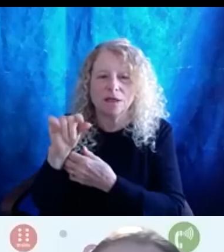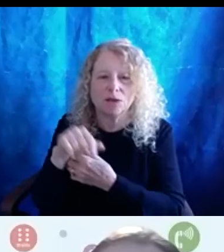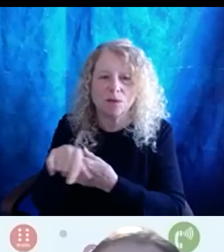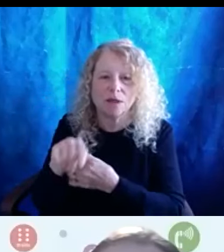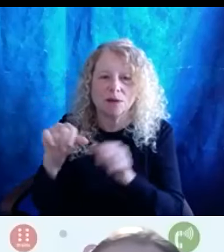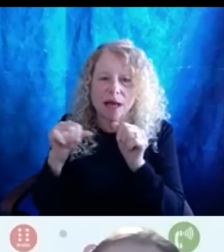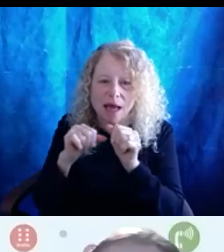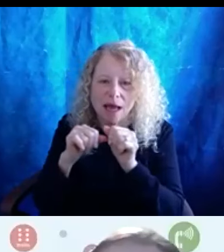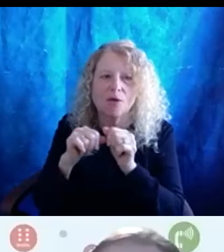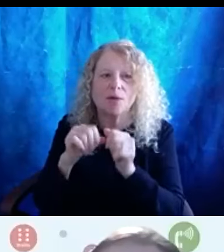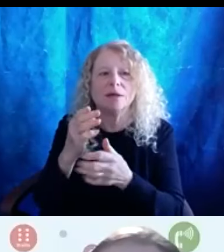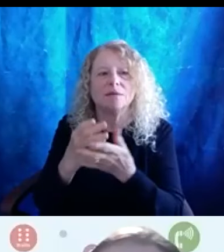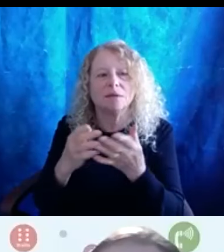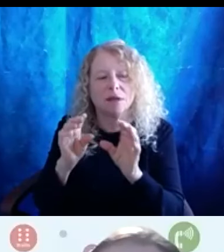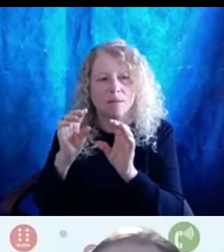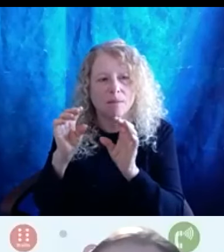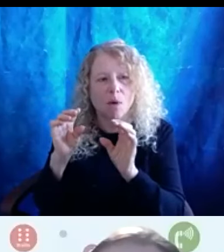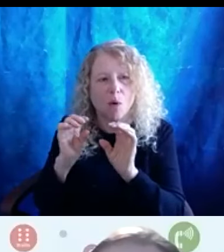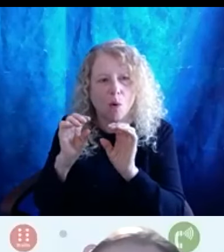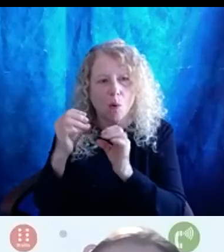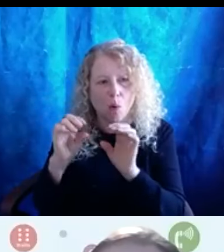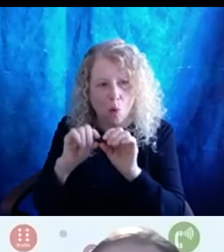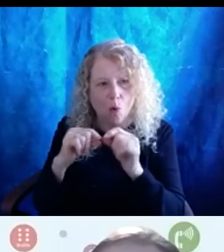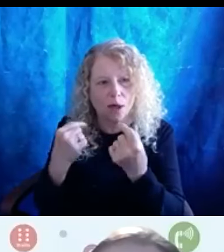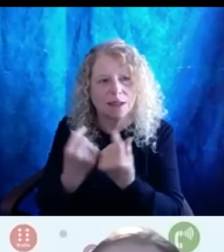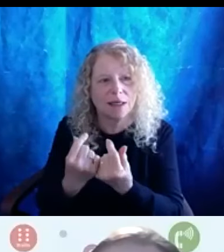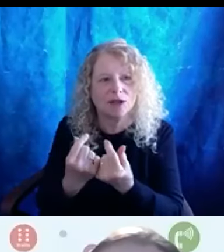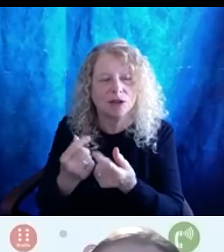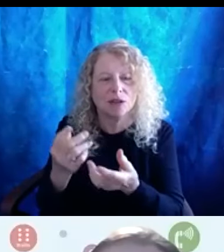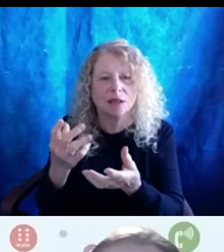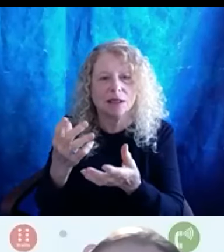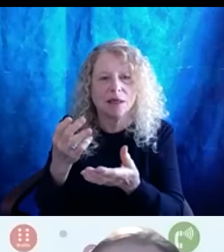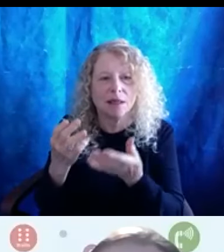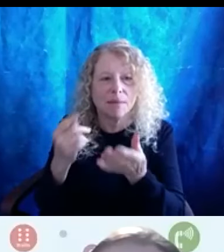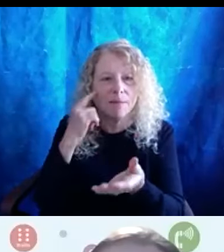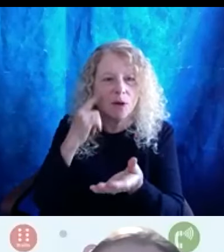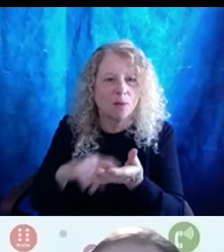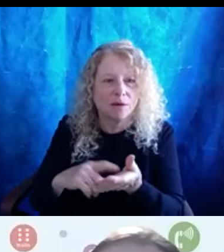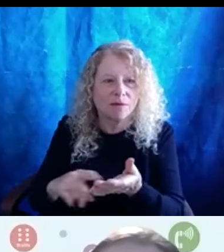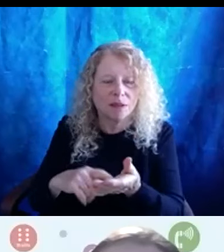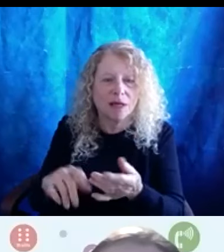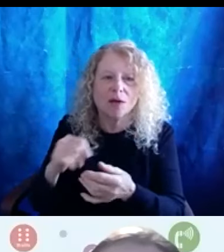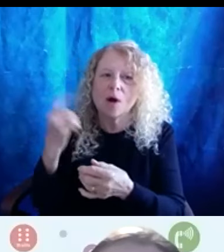organizations that you may want to look at that may be helpful. Yes. And you're always welcome to my